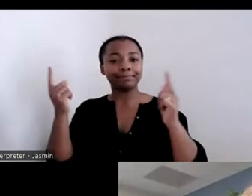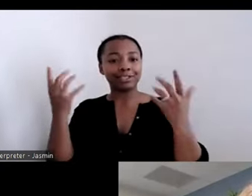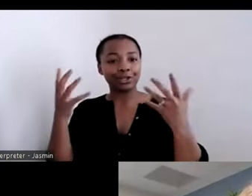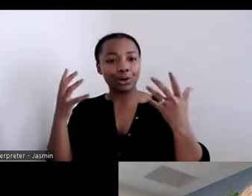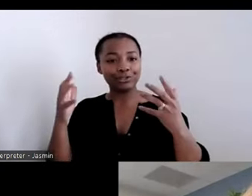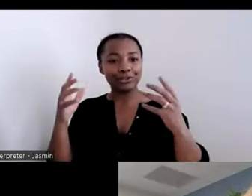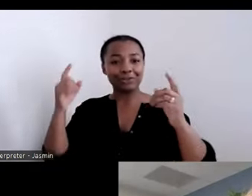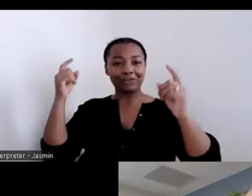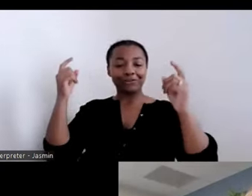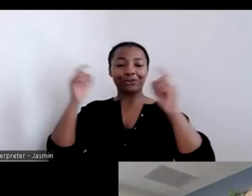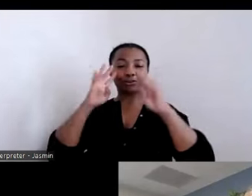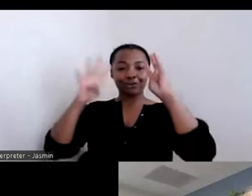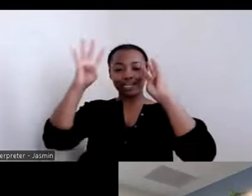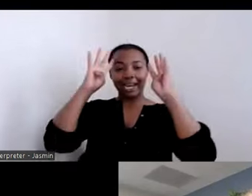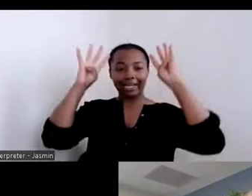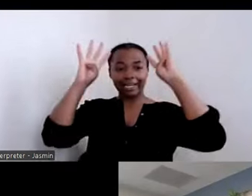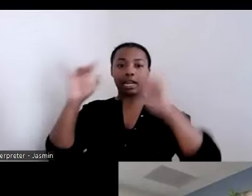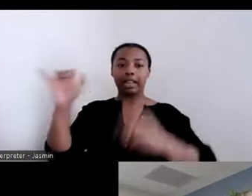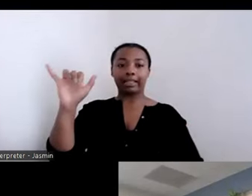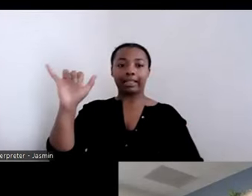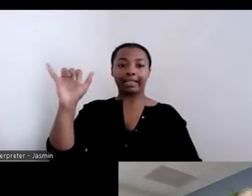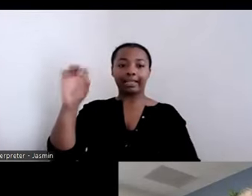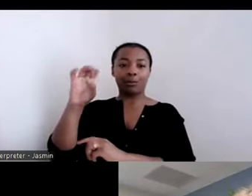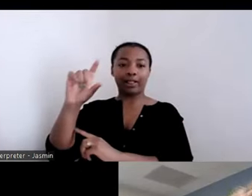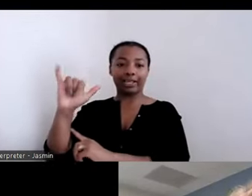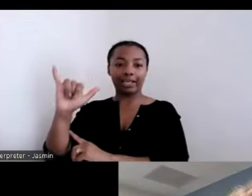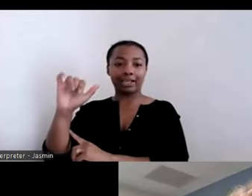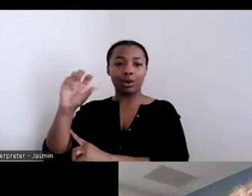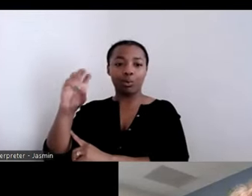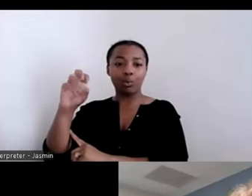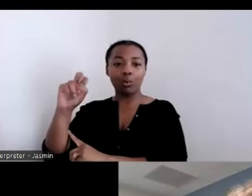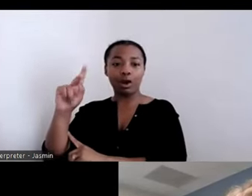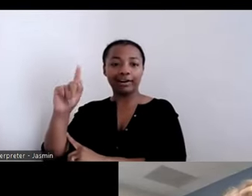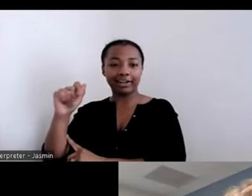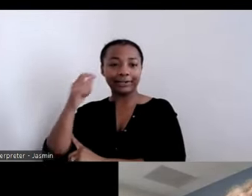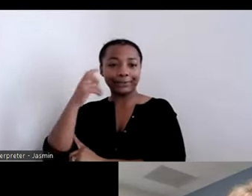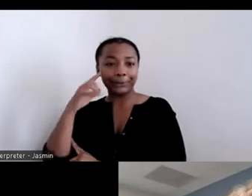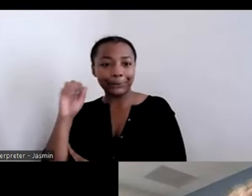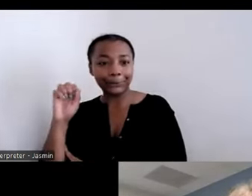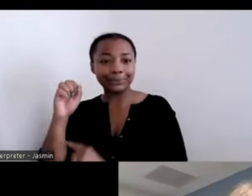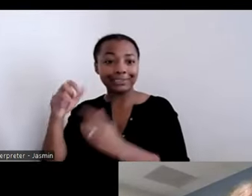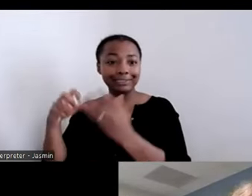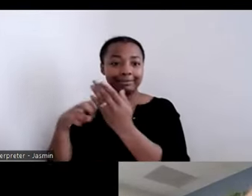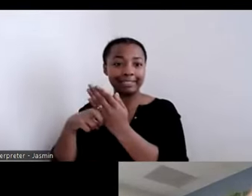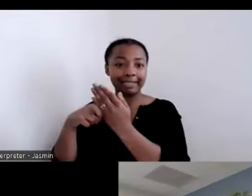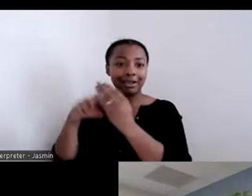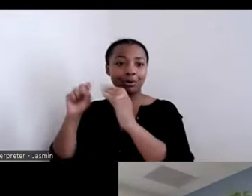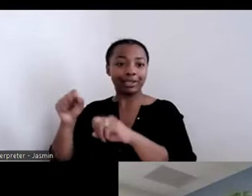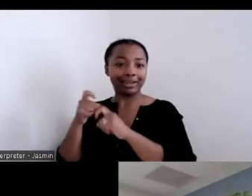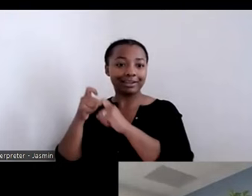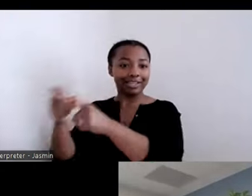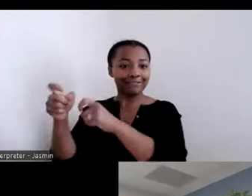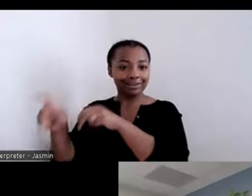ticket that we really could give to people who are leaving wherever they are coming